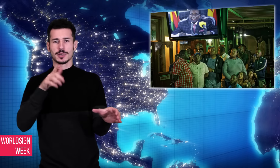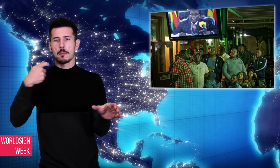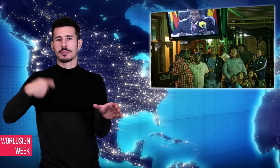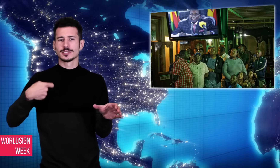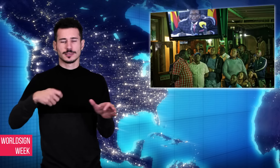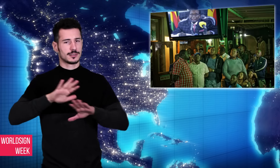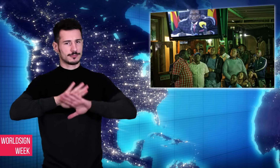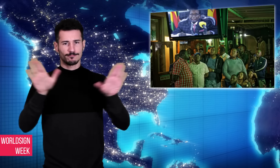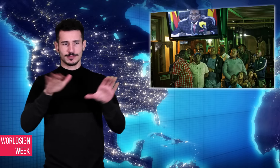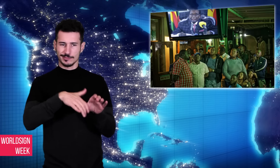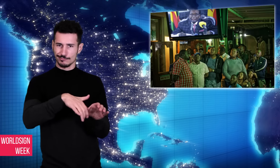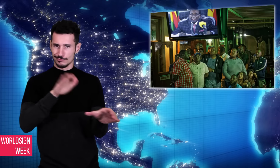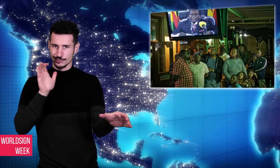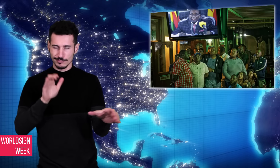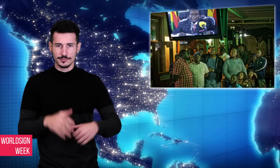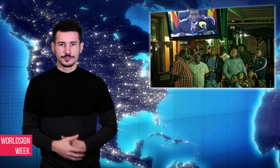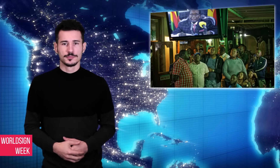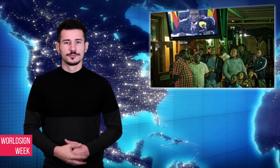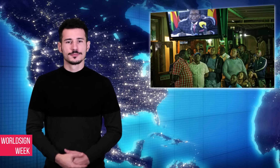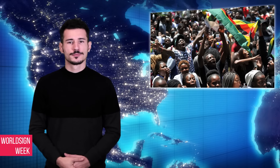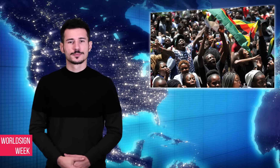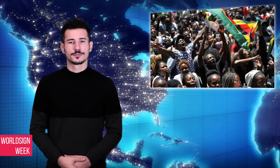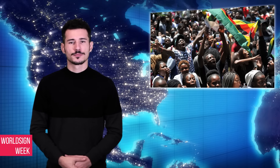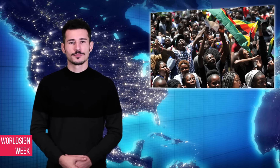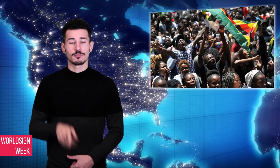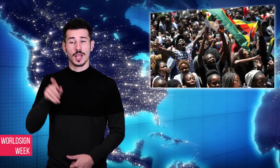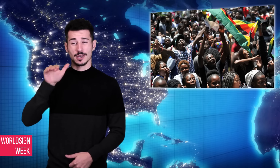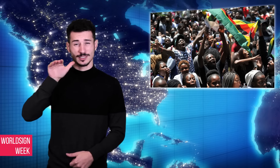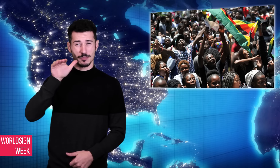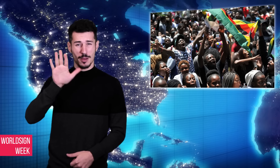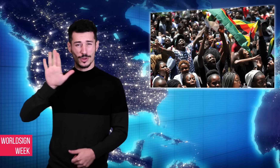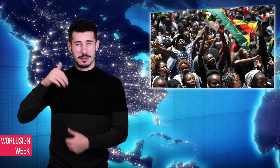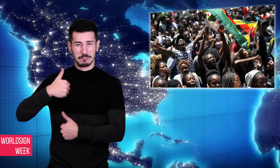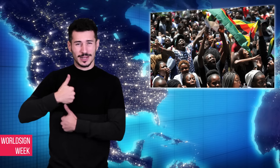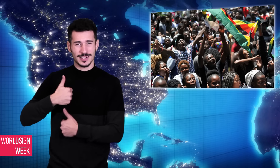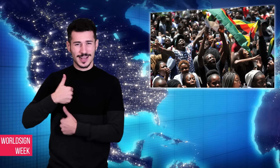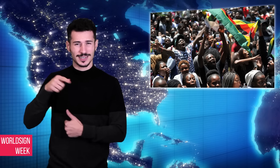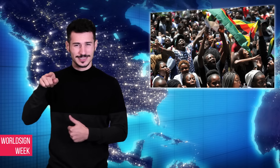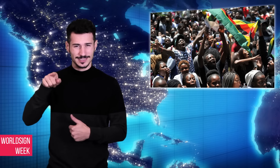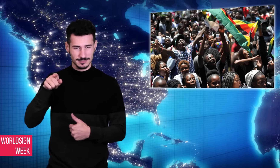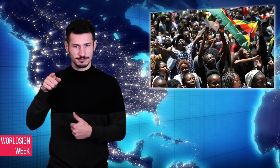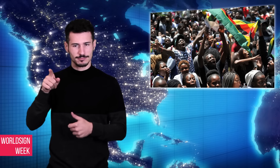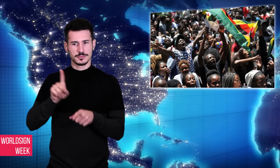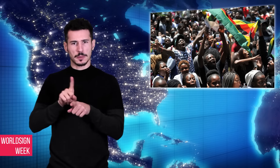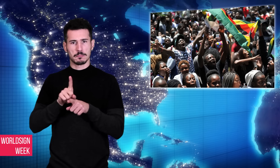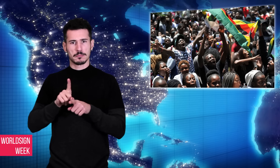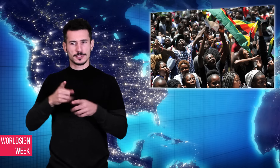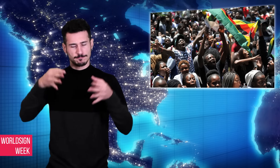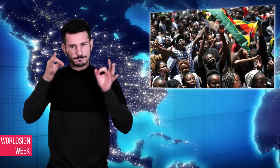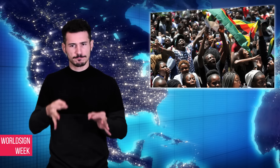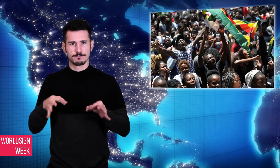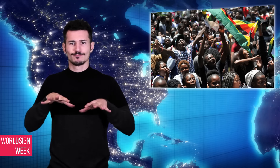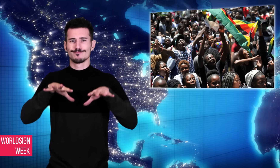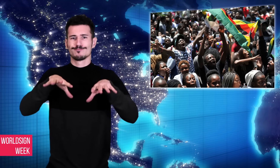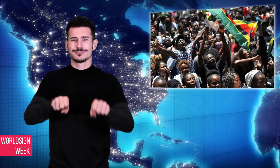eventually resigned on Tuesday. The Zimbabwe military stepped in when